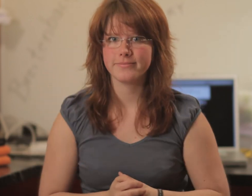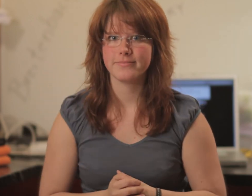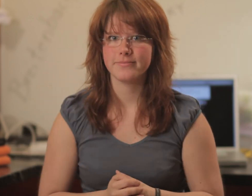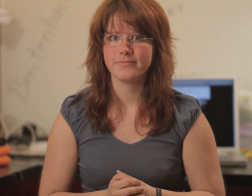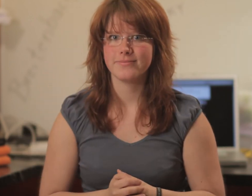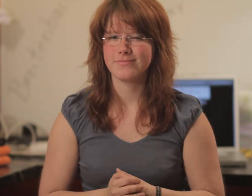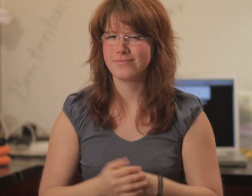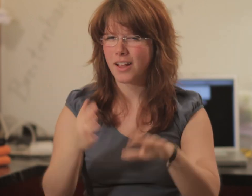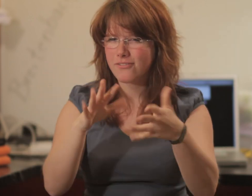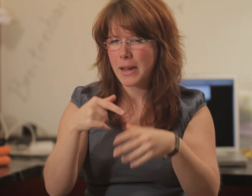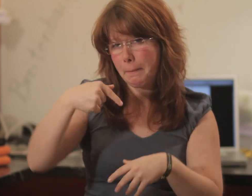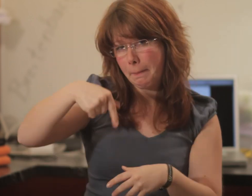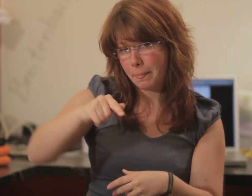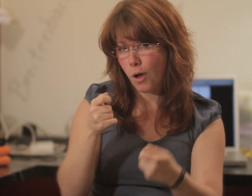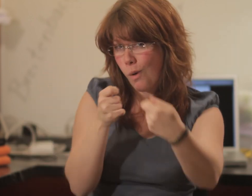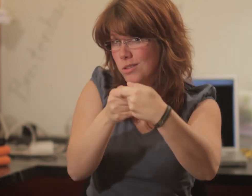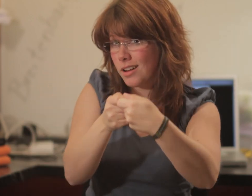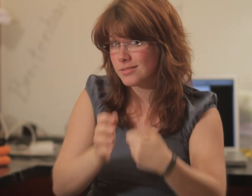Maybe soon we get in touch?!